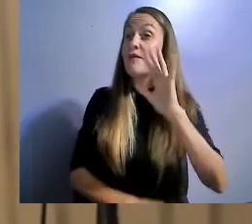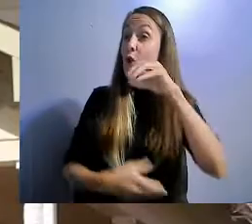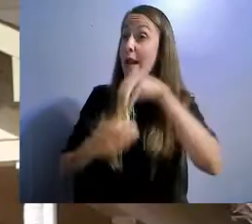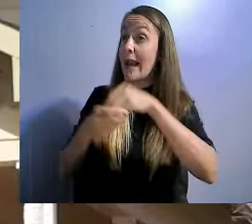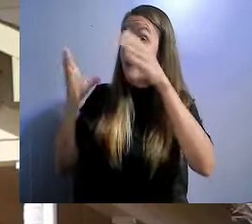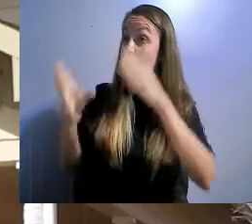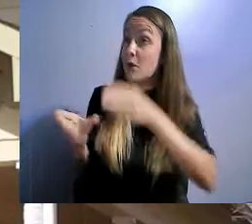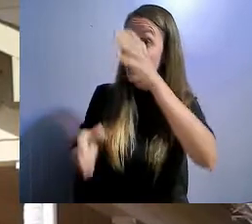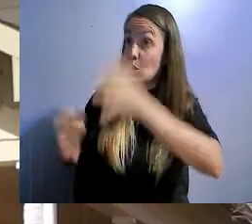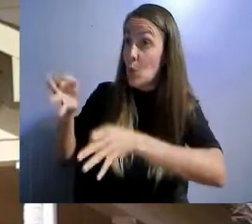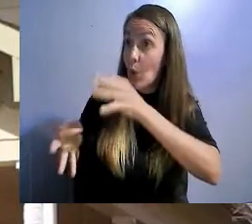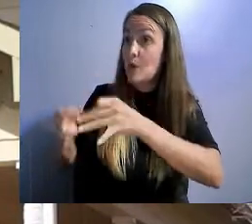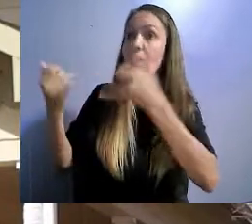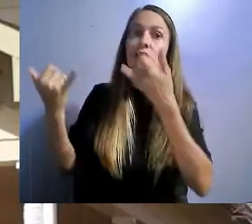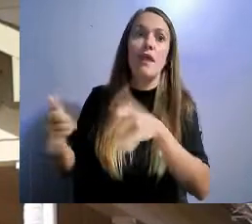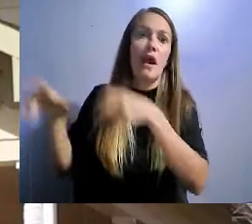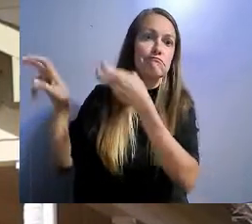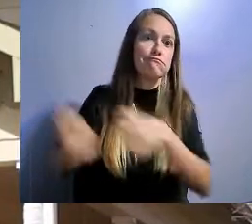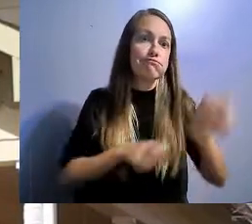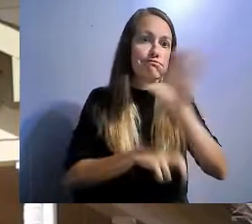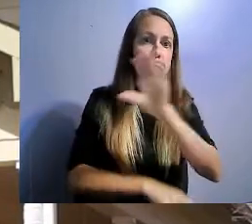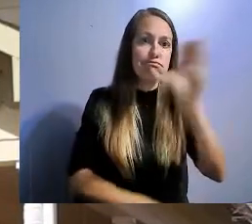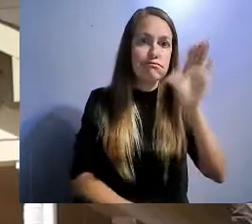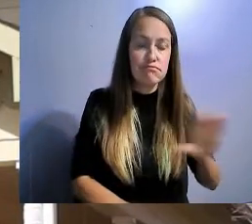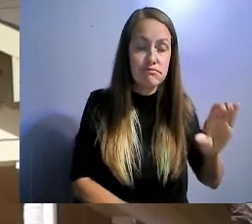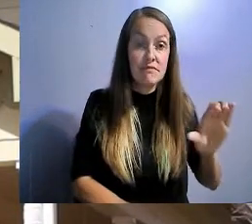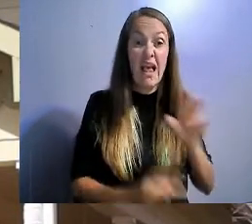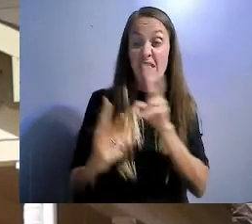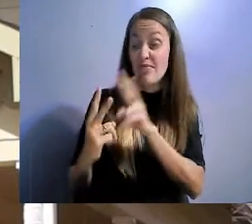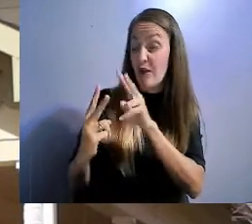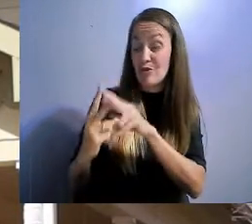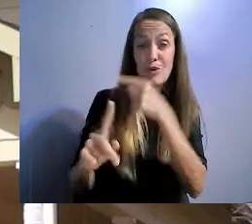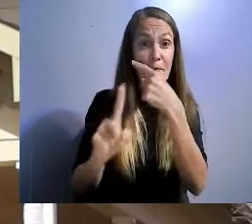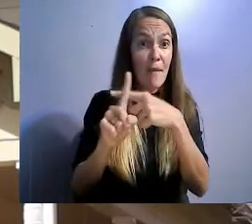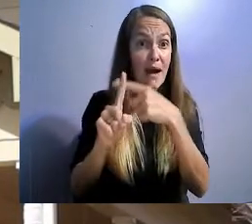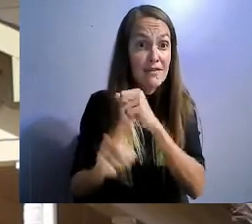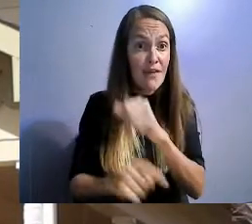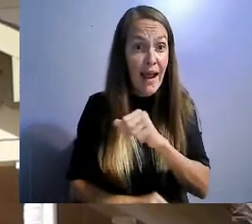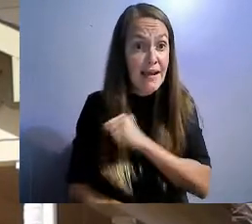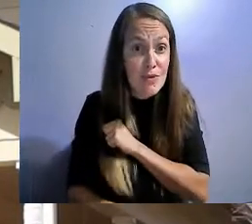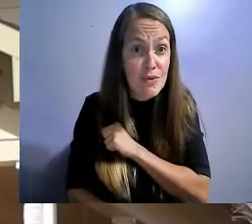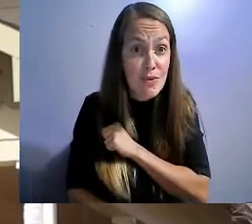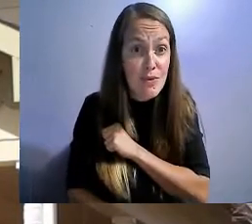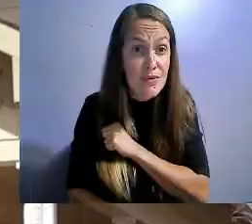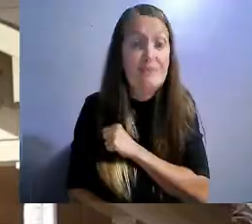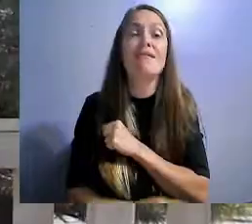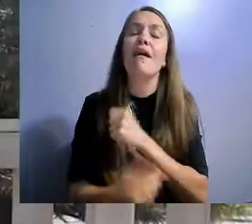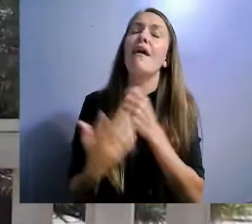Without their great attitudes, civil rights legal program would not be in the position that it is today.